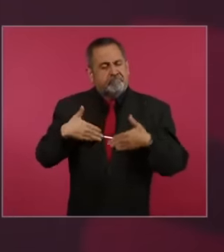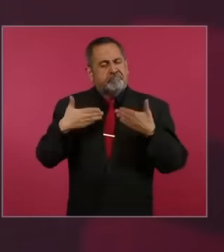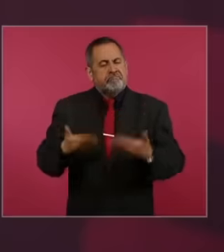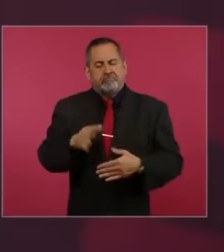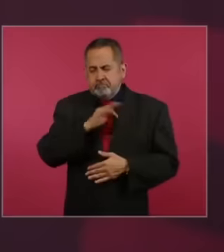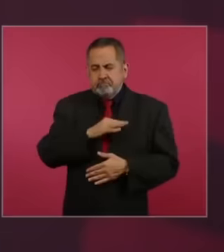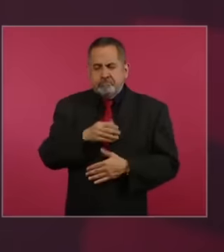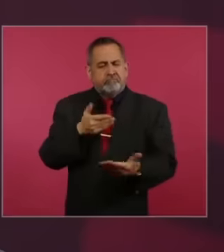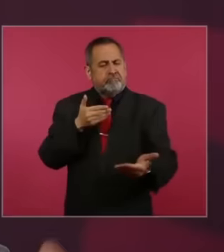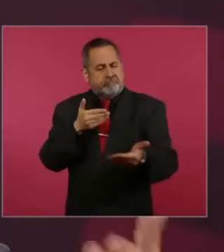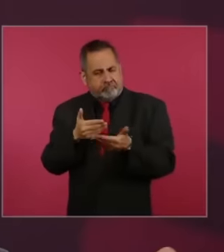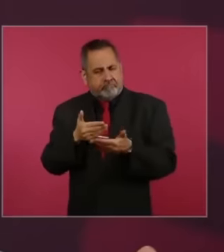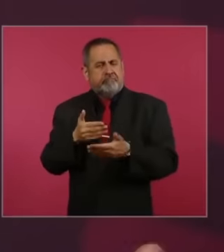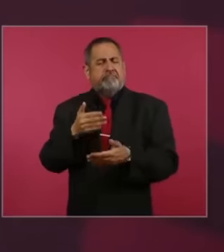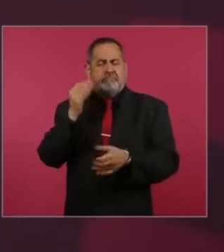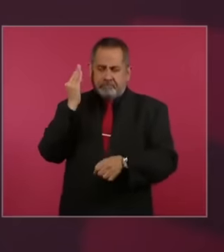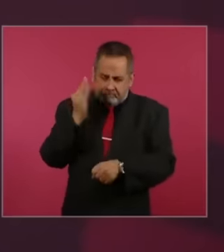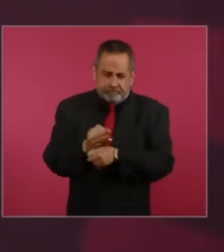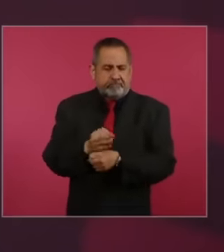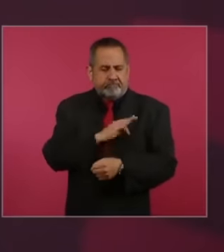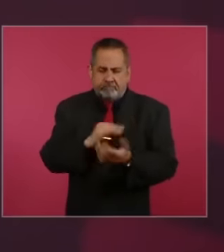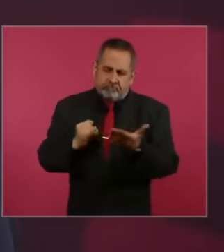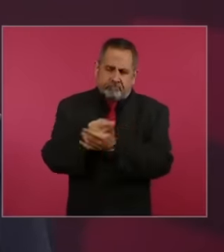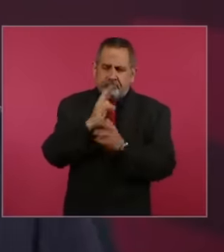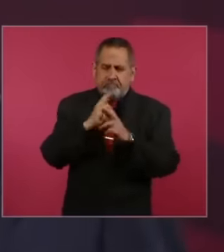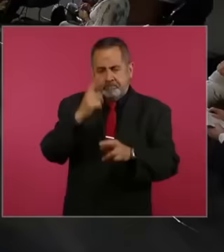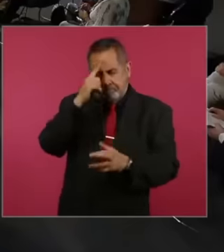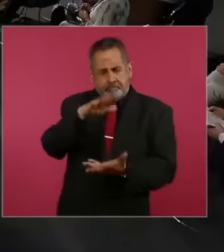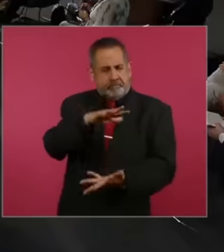for the good of the public treasury and the people of Mexico. So there is no longer an option for Arturo to